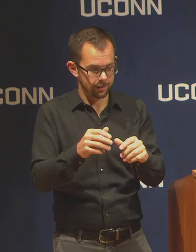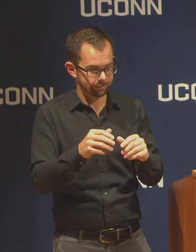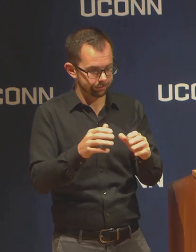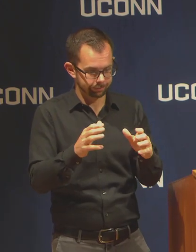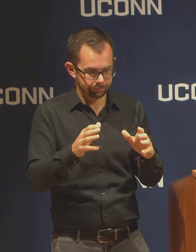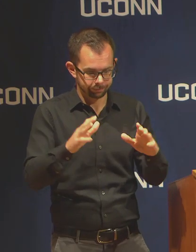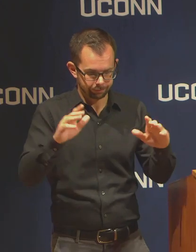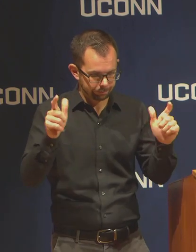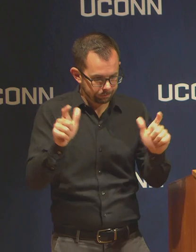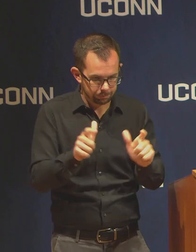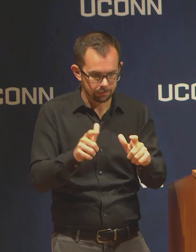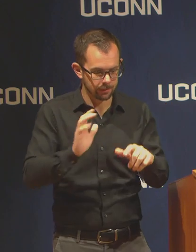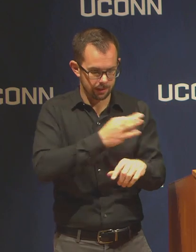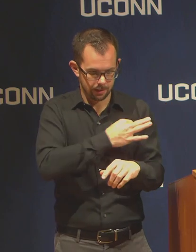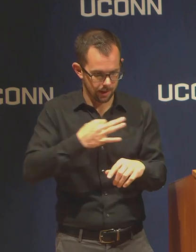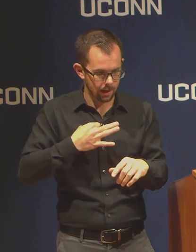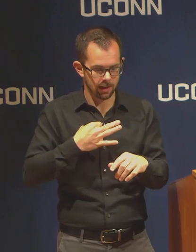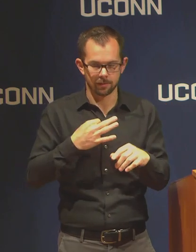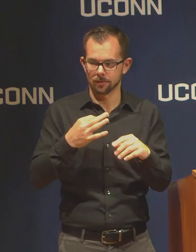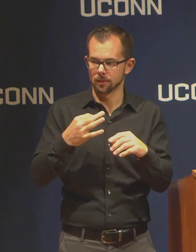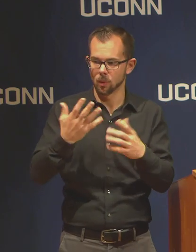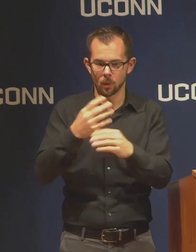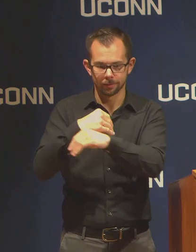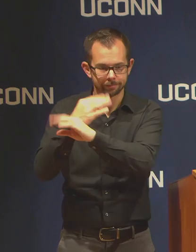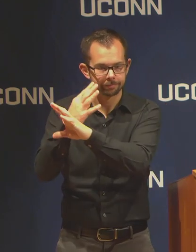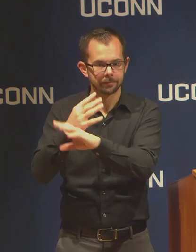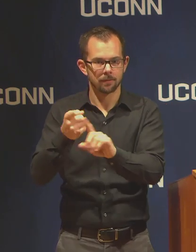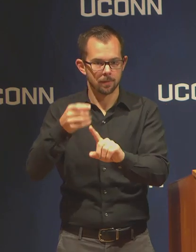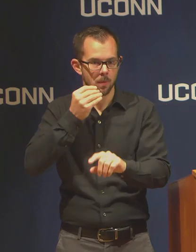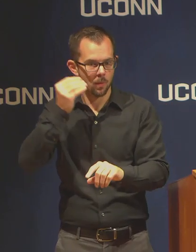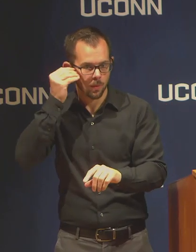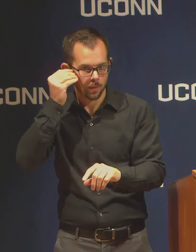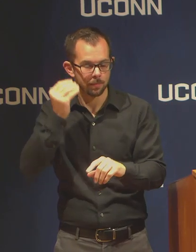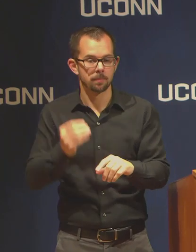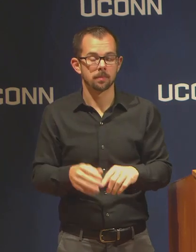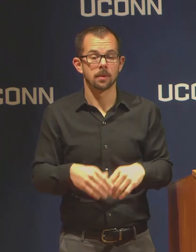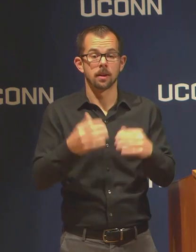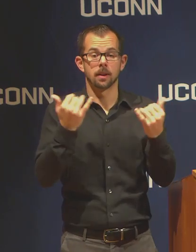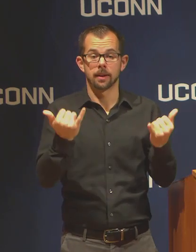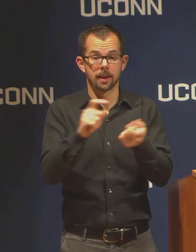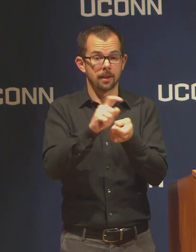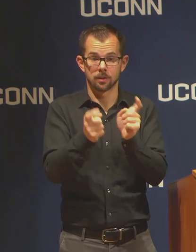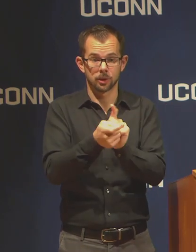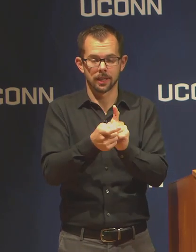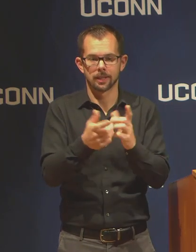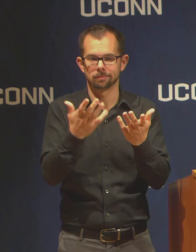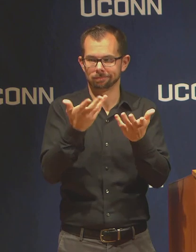who couldn't to come in. Now, it's basically to work with your supervisors